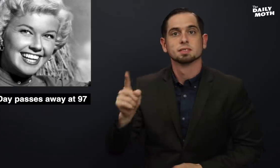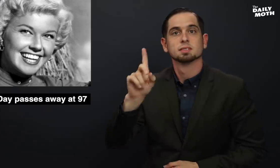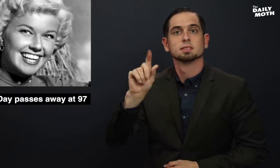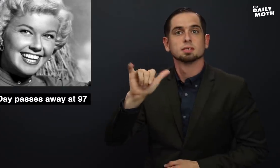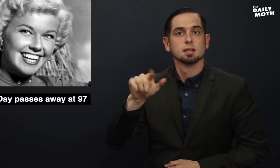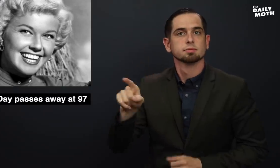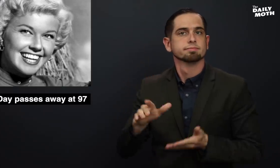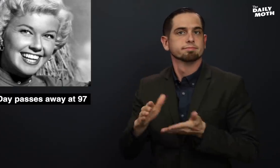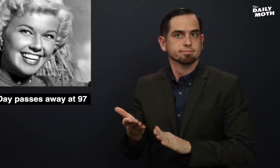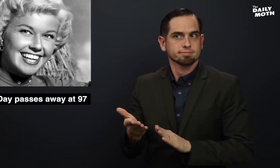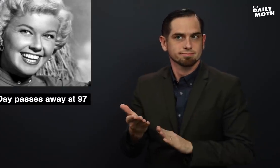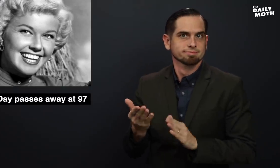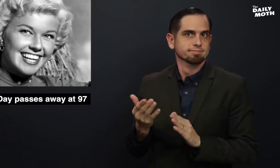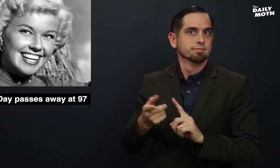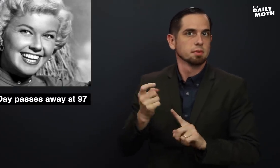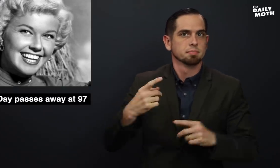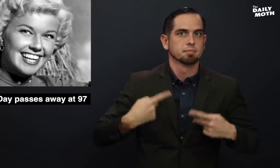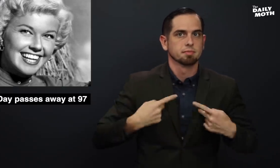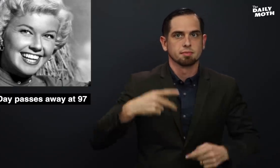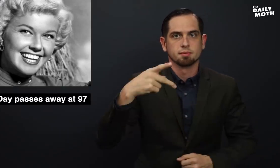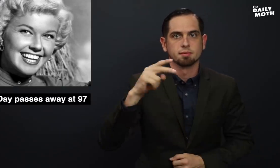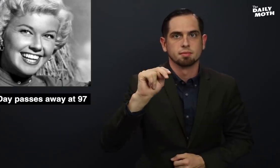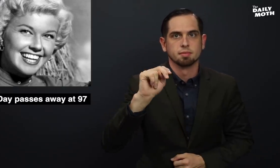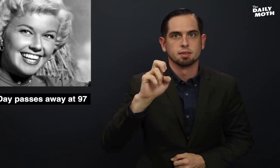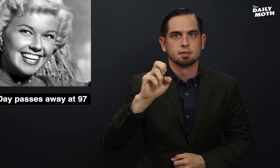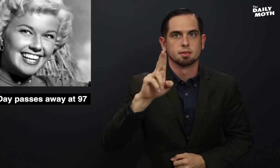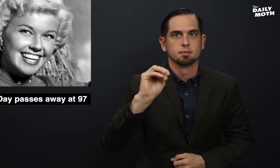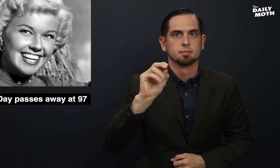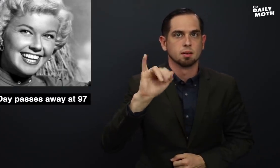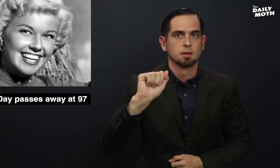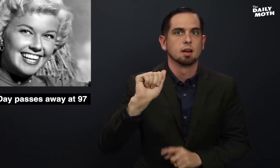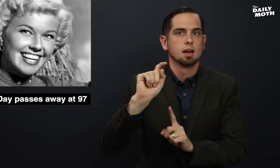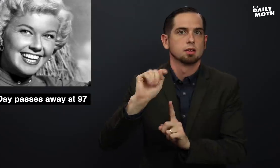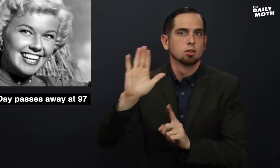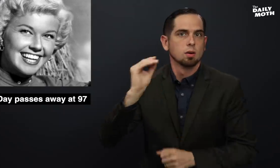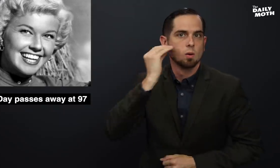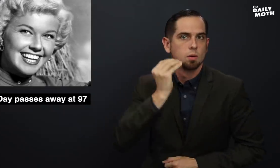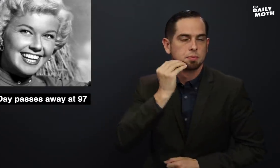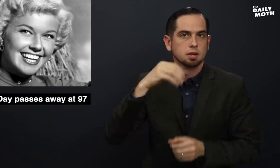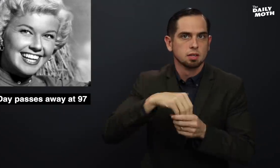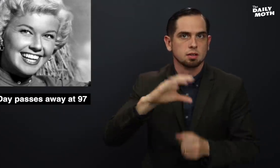Day died from pneumonia at her home in